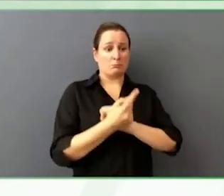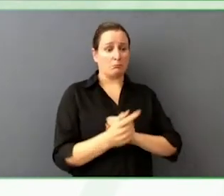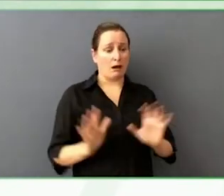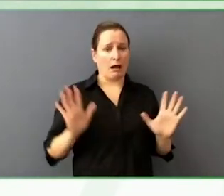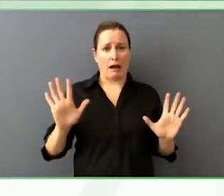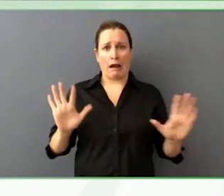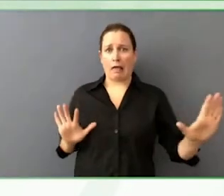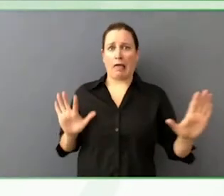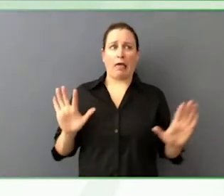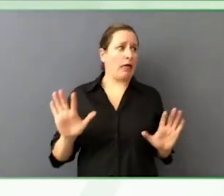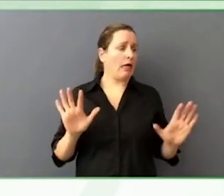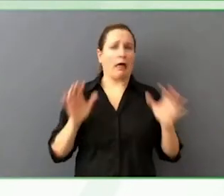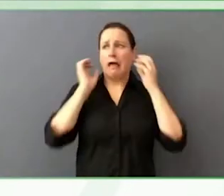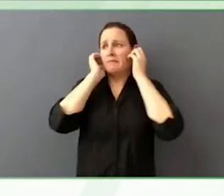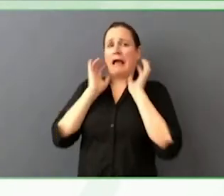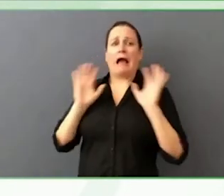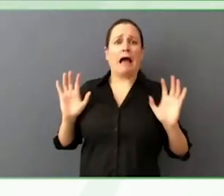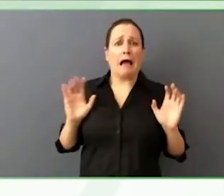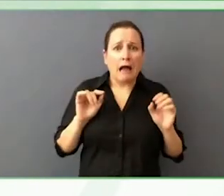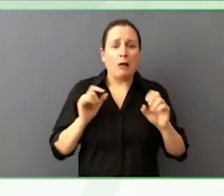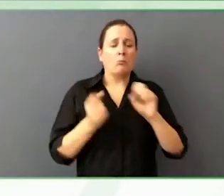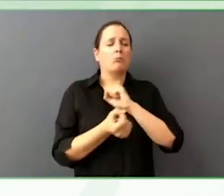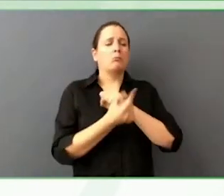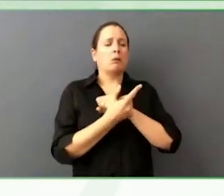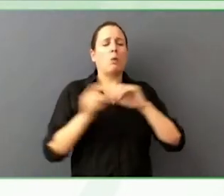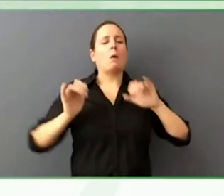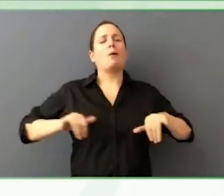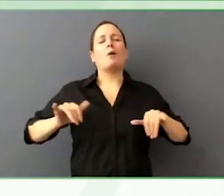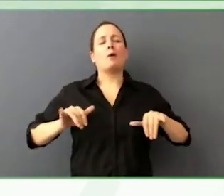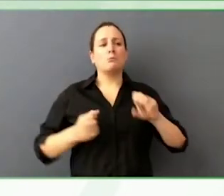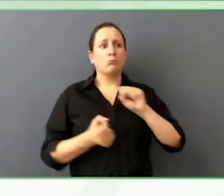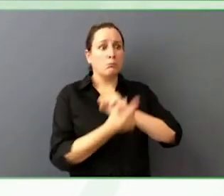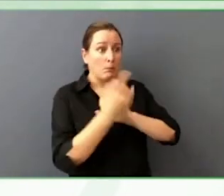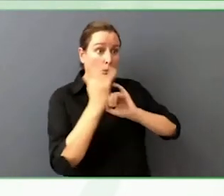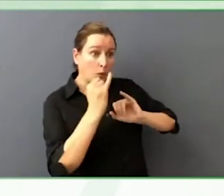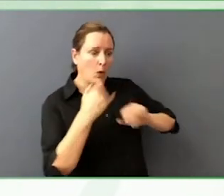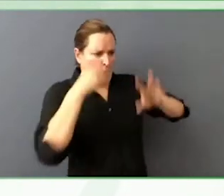It does not benefit anyone, employees are not permanent, we need a foundation.